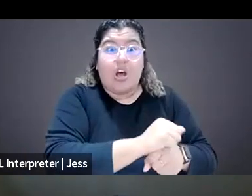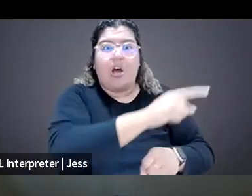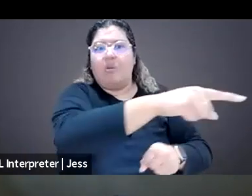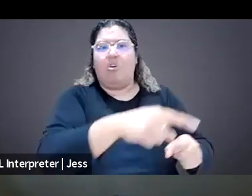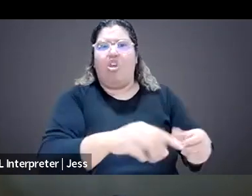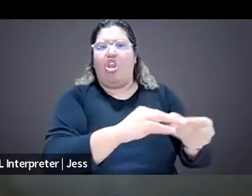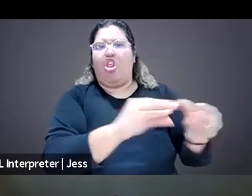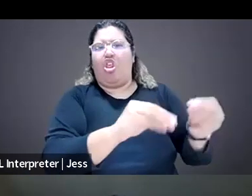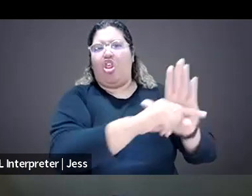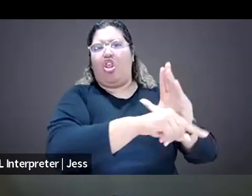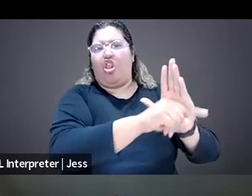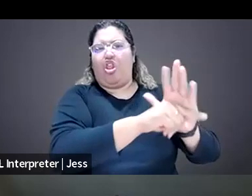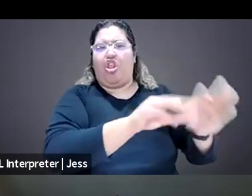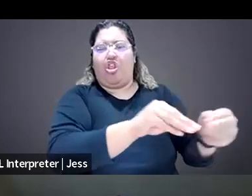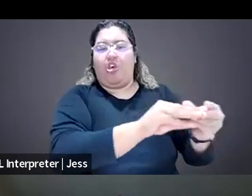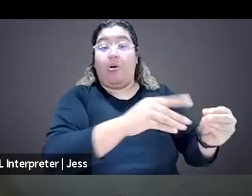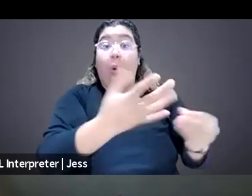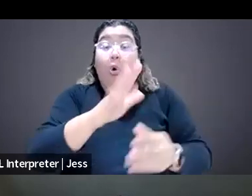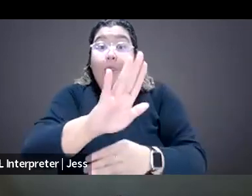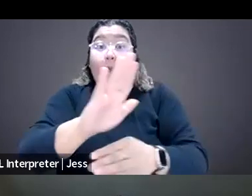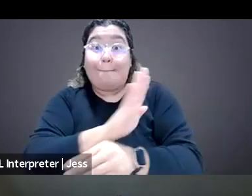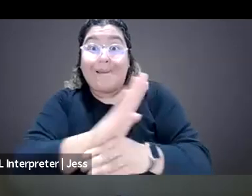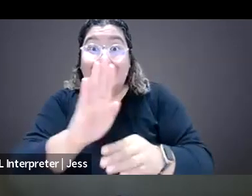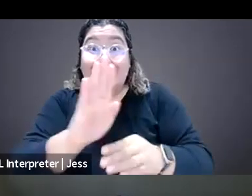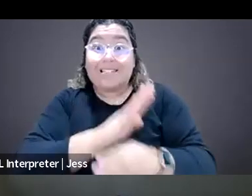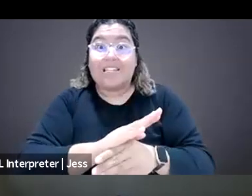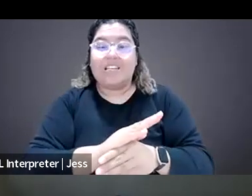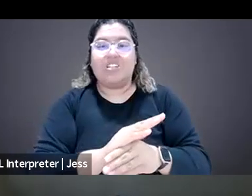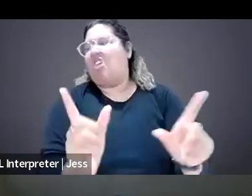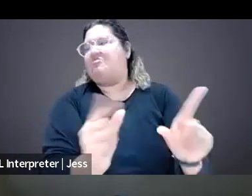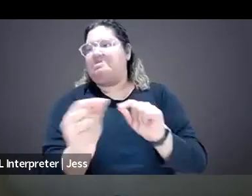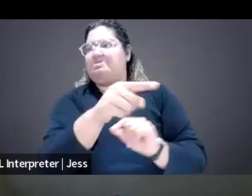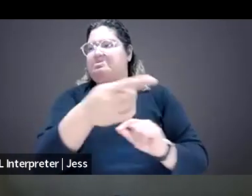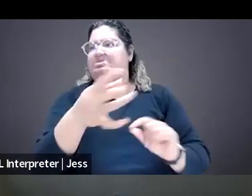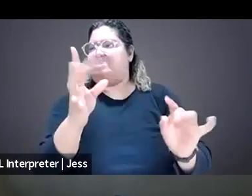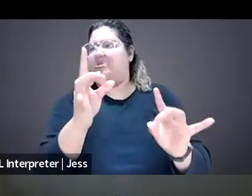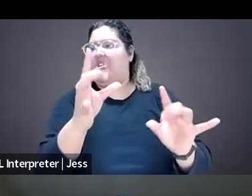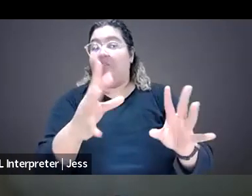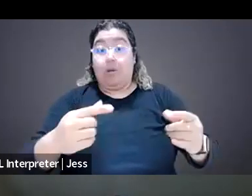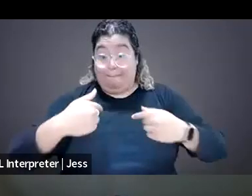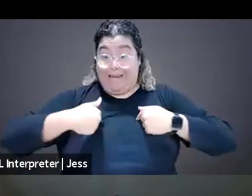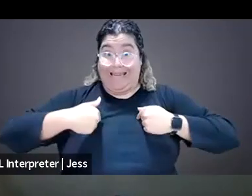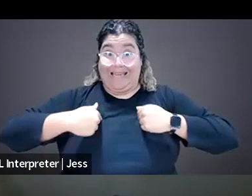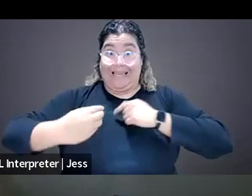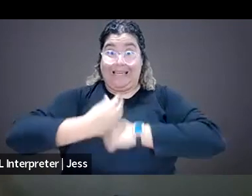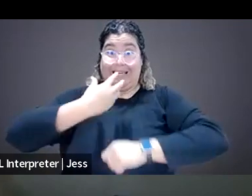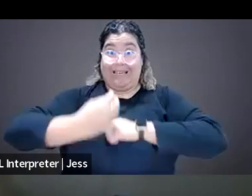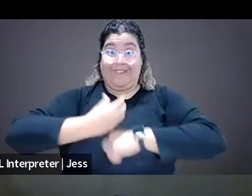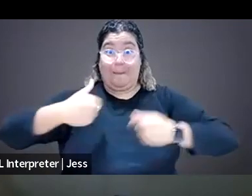with bad reviews affecting their business. So it's kind of this like halo effect where I feel like anybody associated